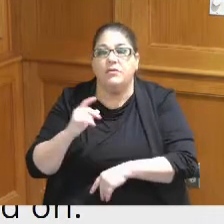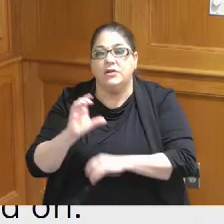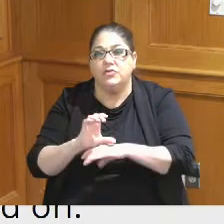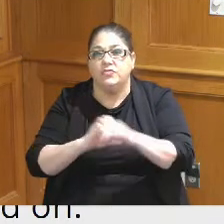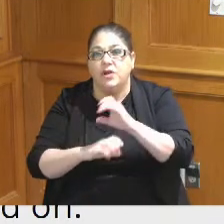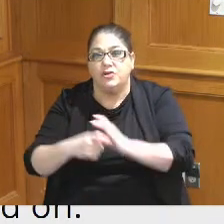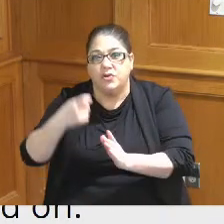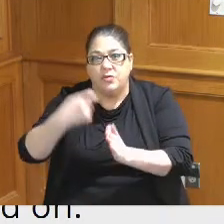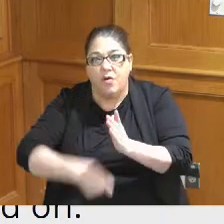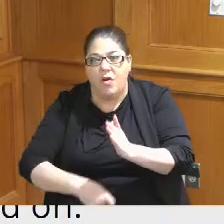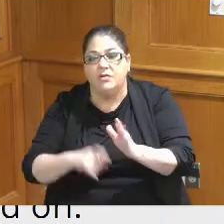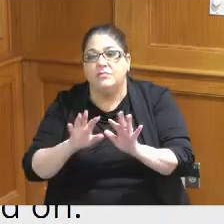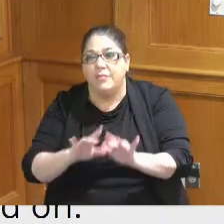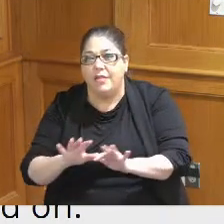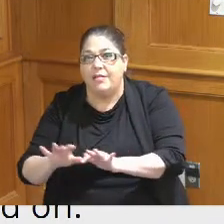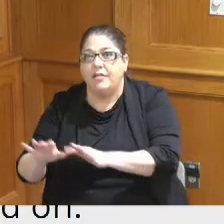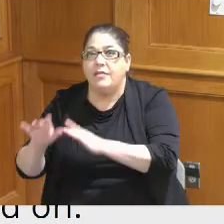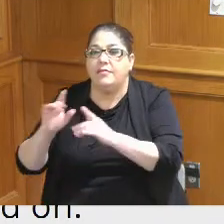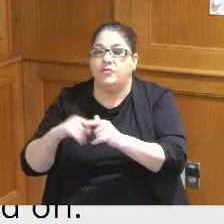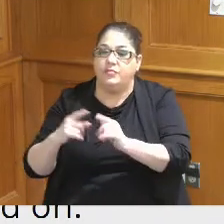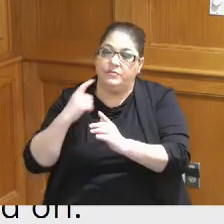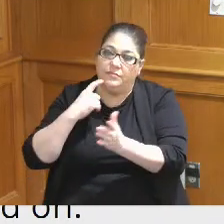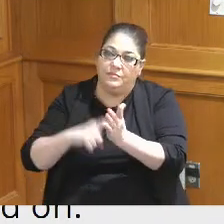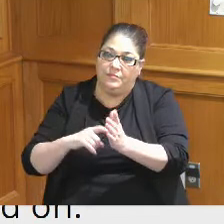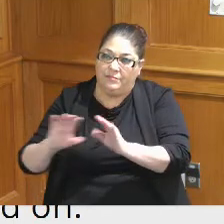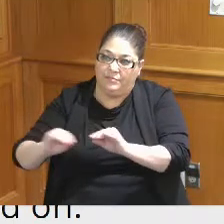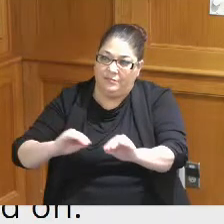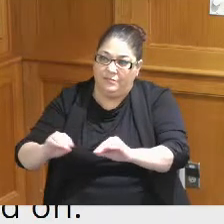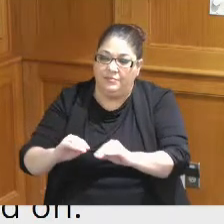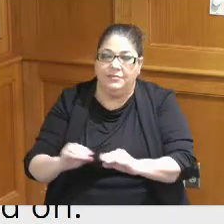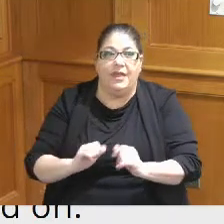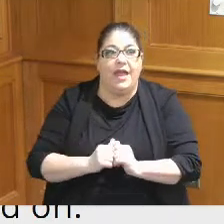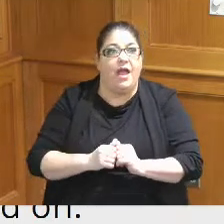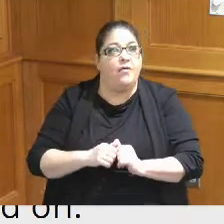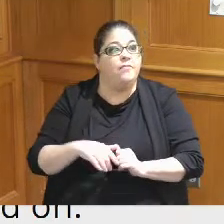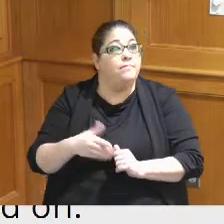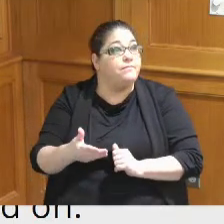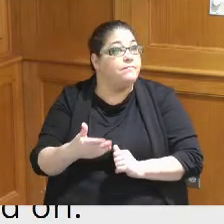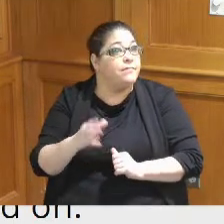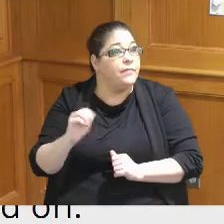identify those sources to fill the Gap so Steve anything else you want to say about the MOU here